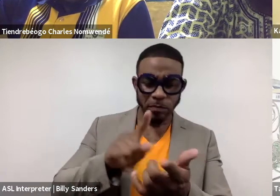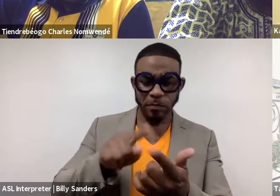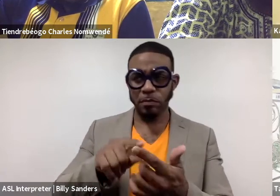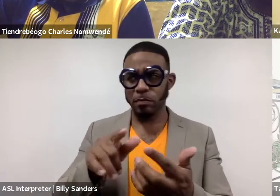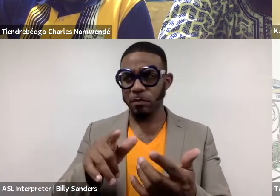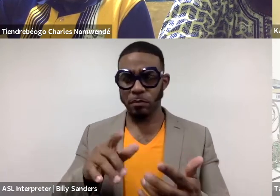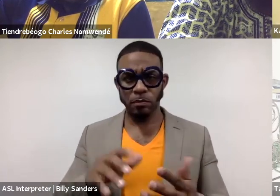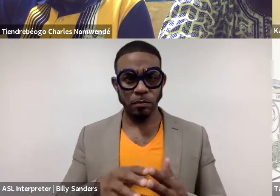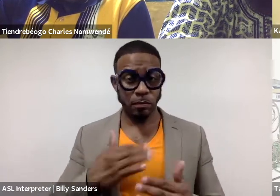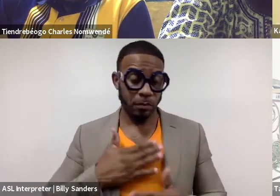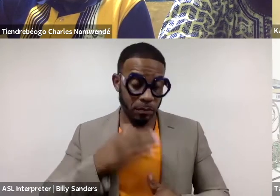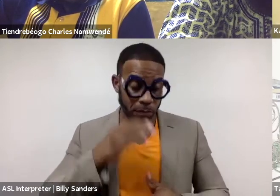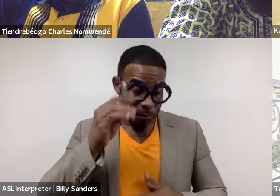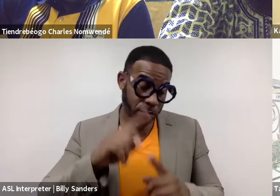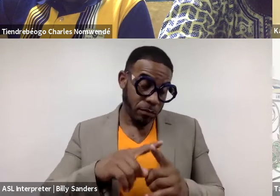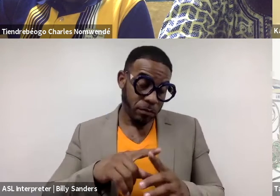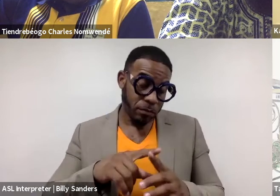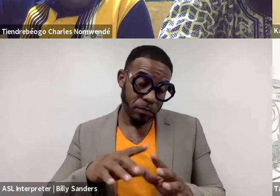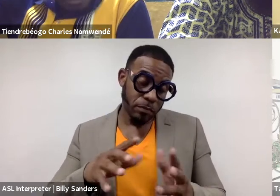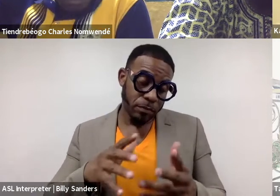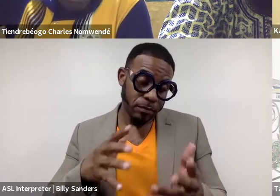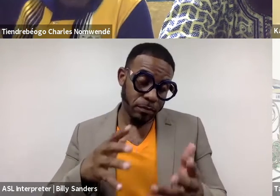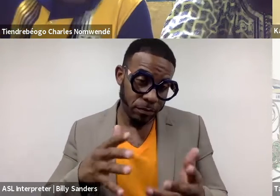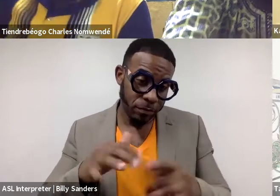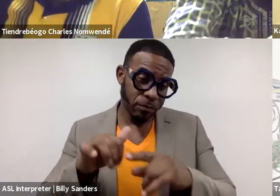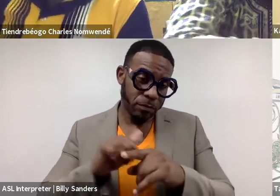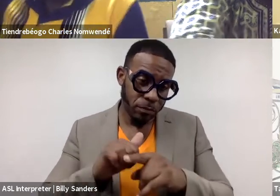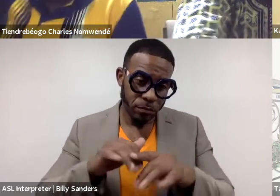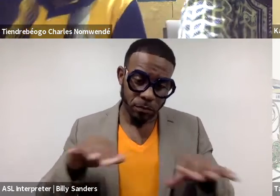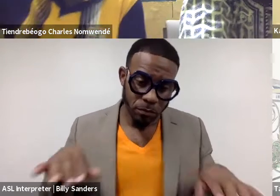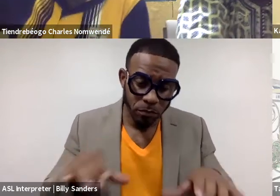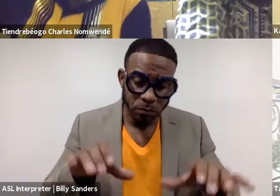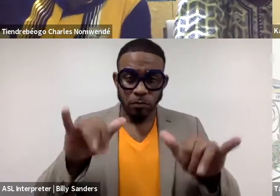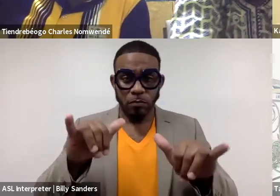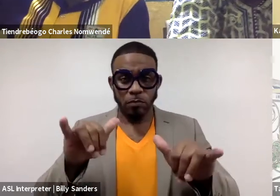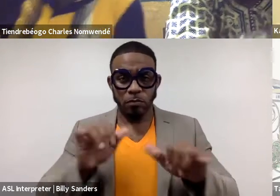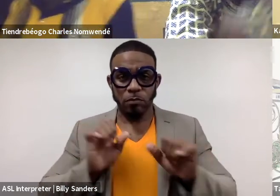in my opinion, to a practice that's people centered, not capital centered.